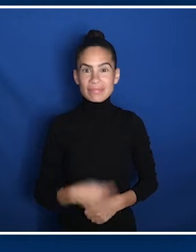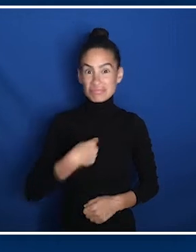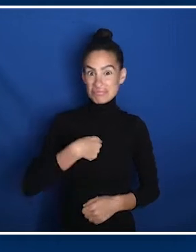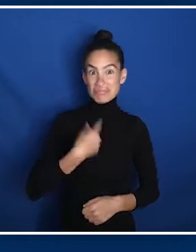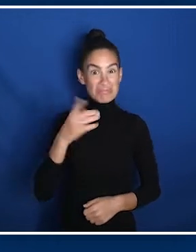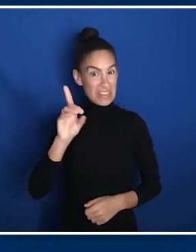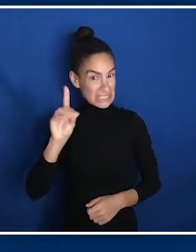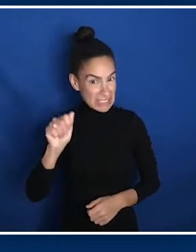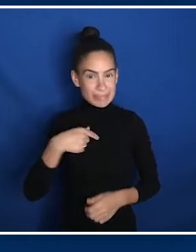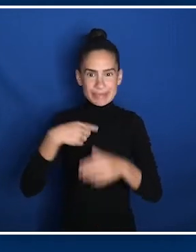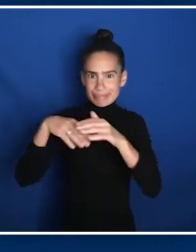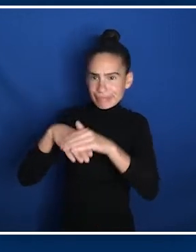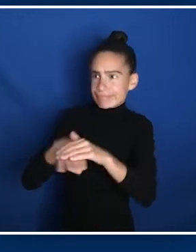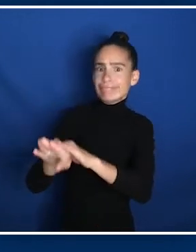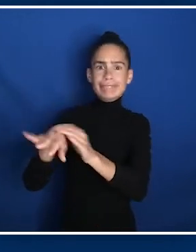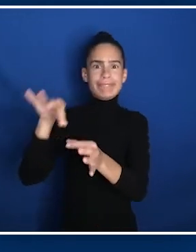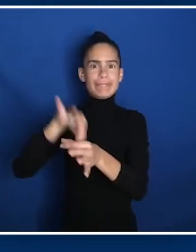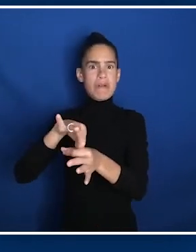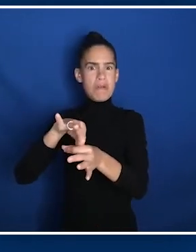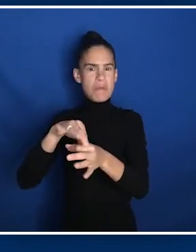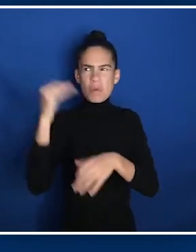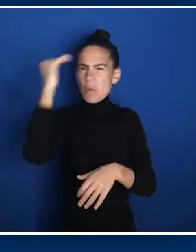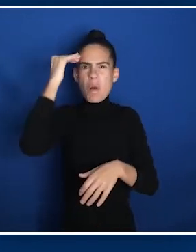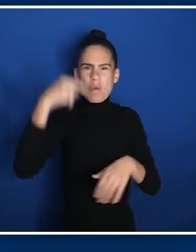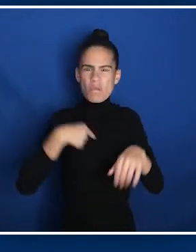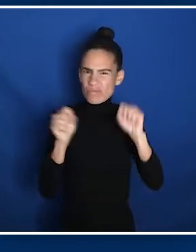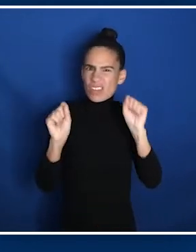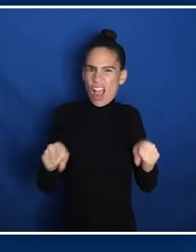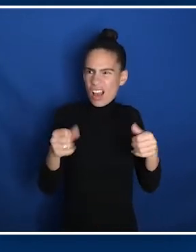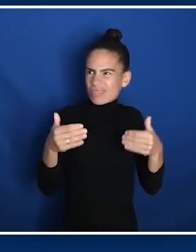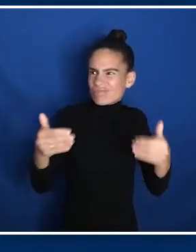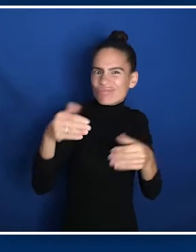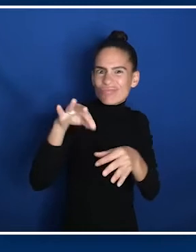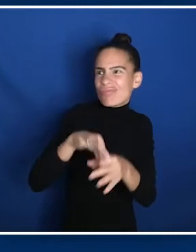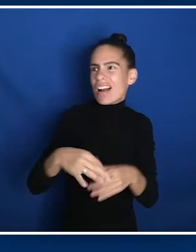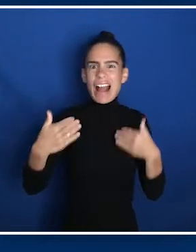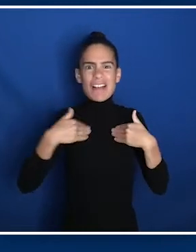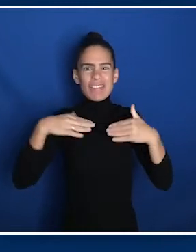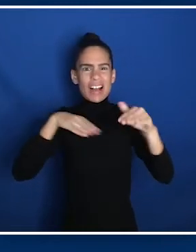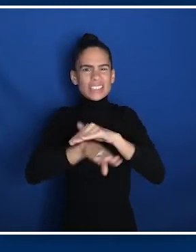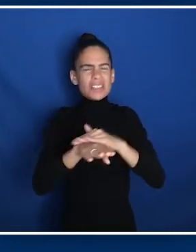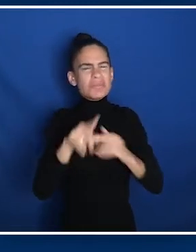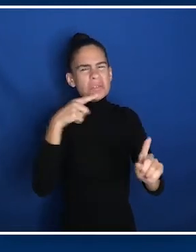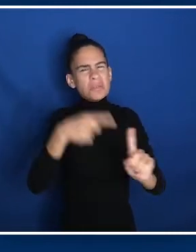As someone with a disability going into a polling facility, knowing that I have an accessible way to vote is extraordinarily empowering.